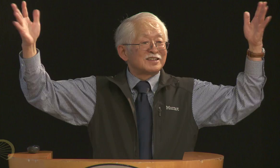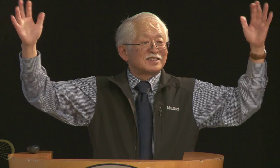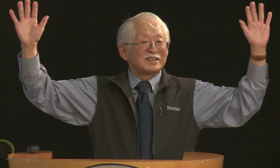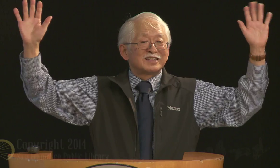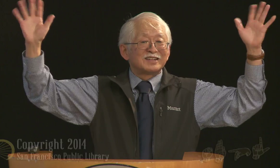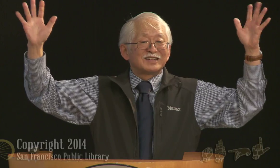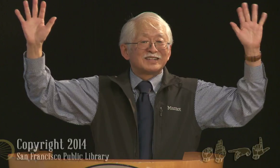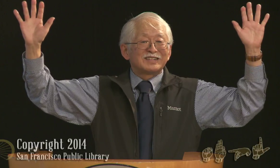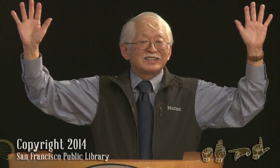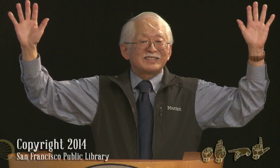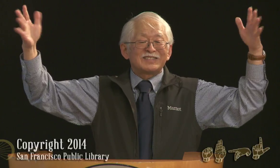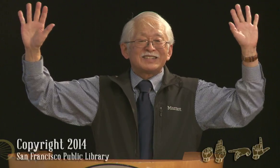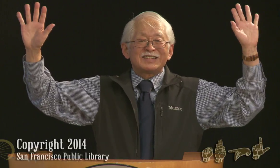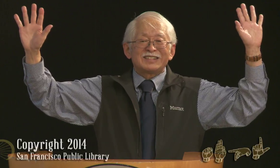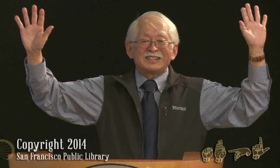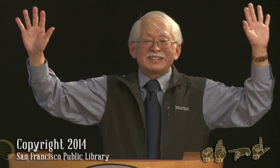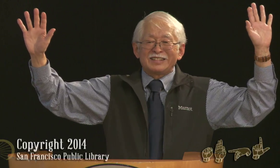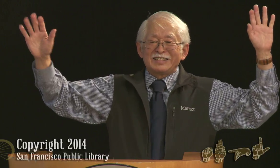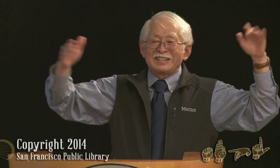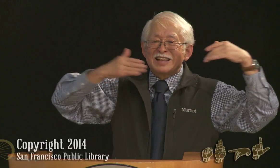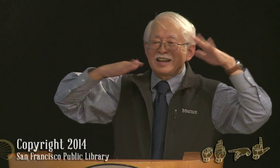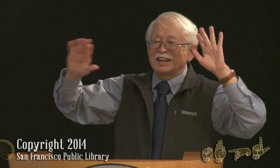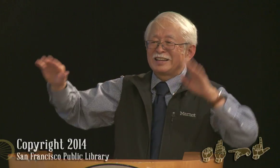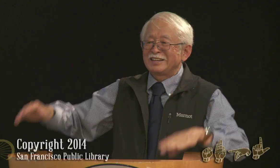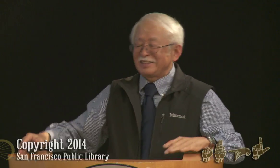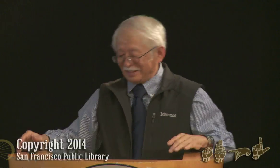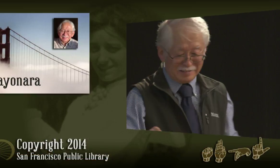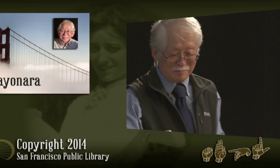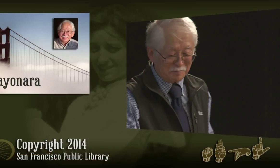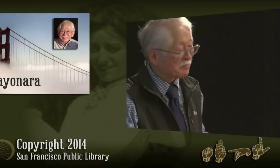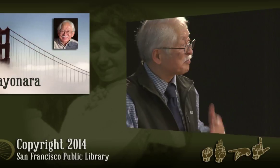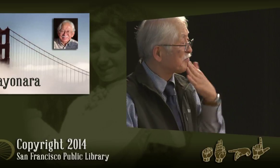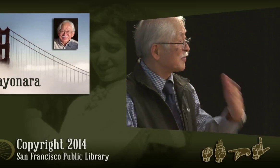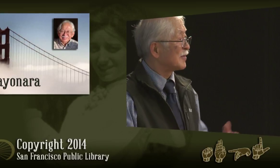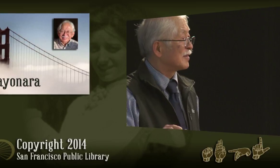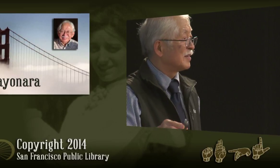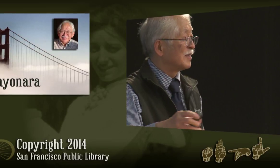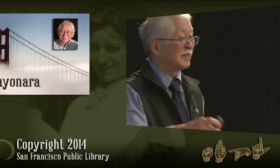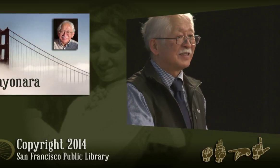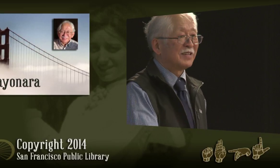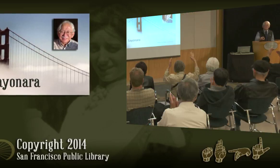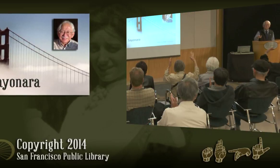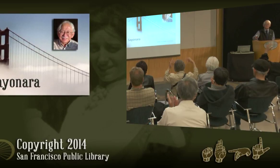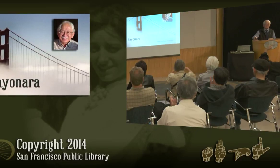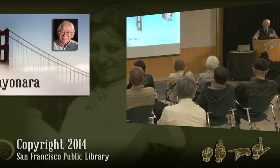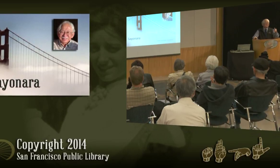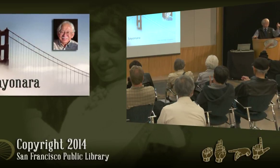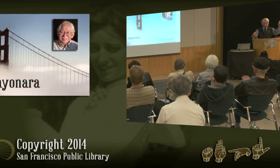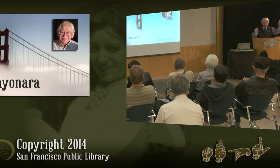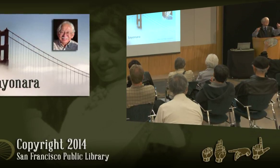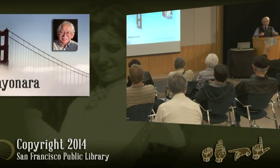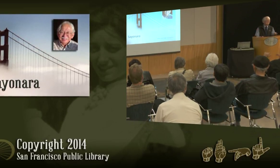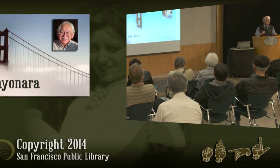and that's my closing remarks, sayonara.